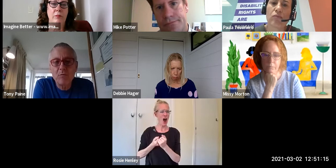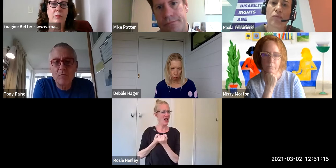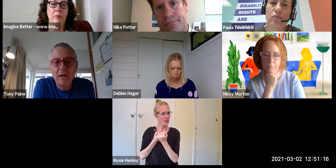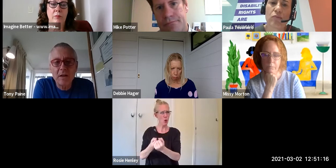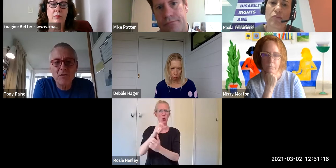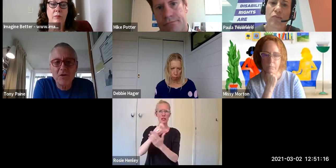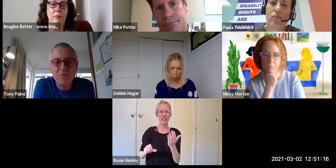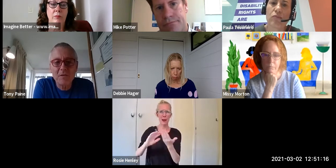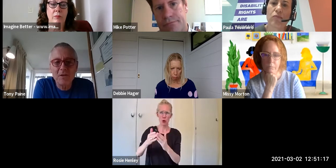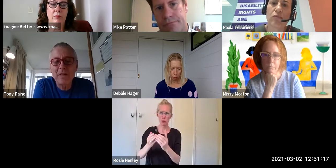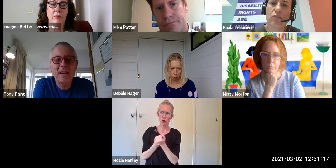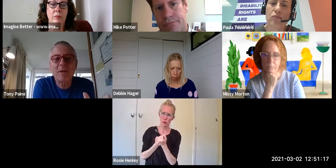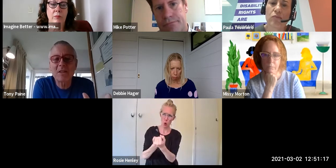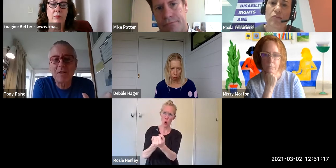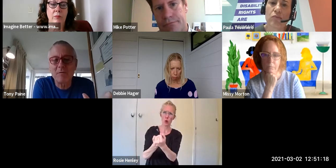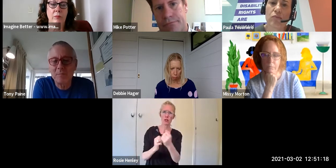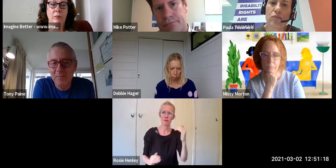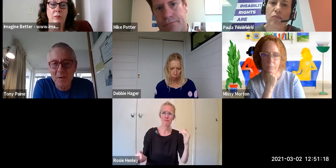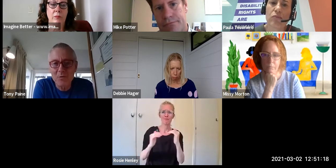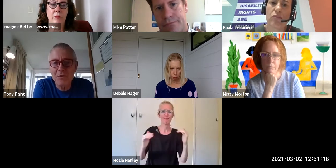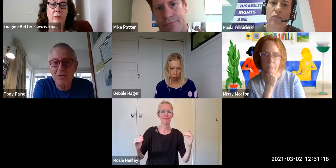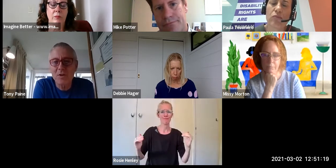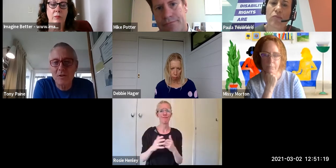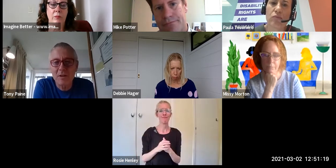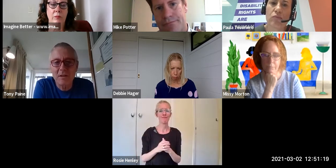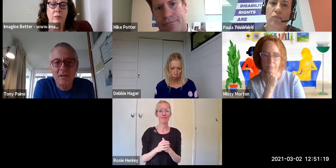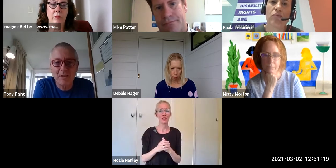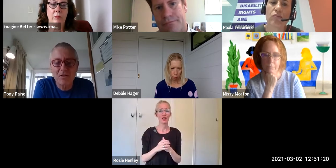people control: where does ableism live, who controls it, what it's not?